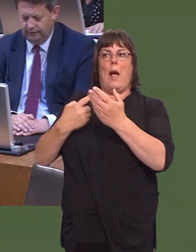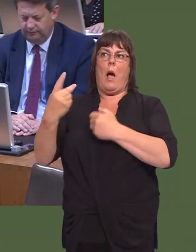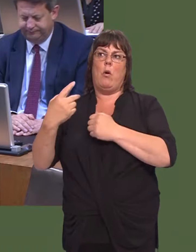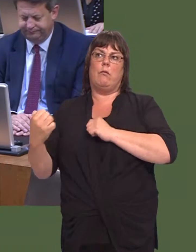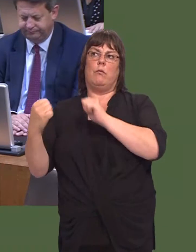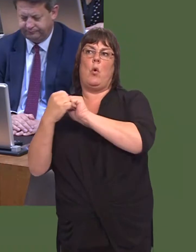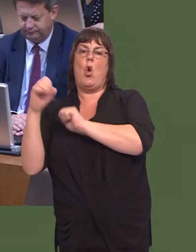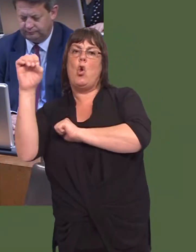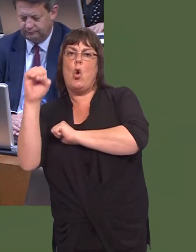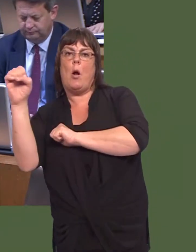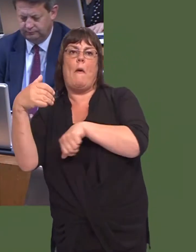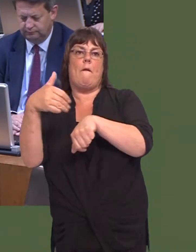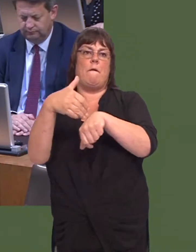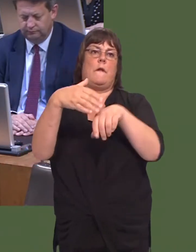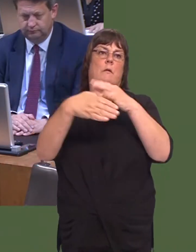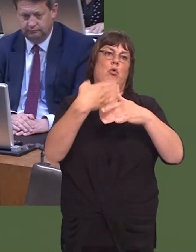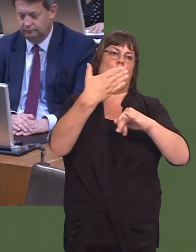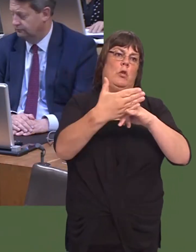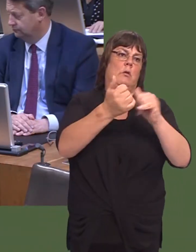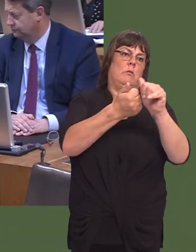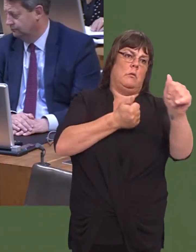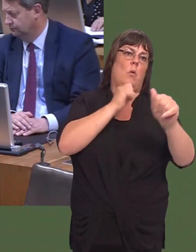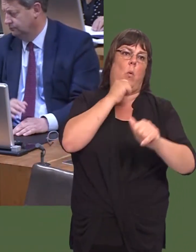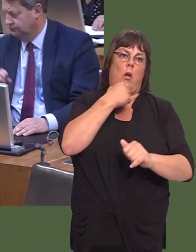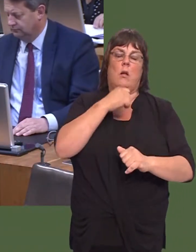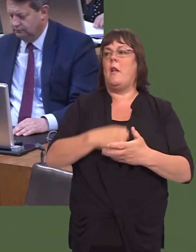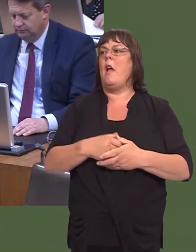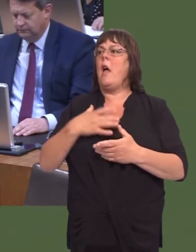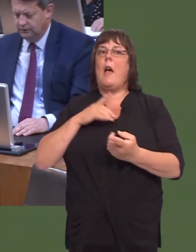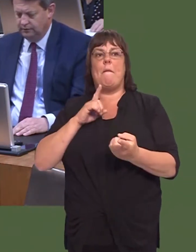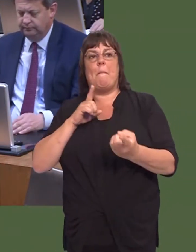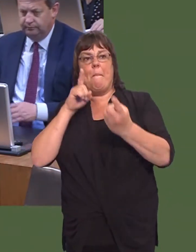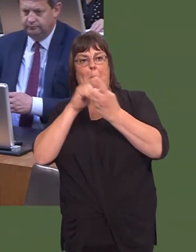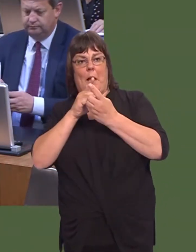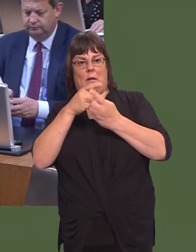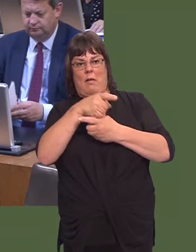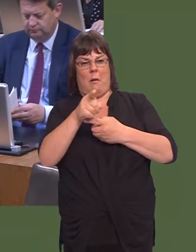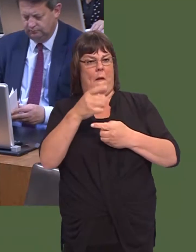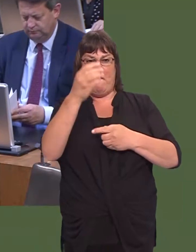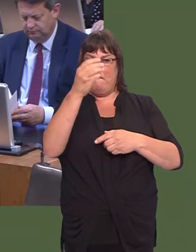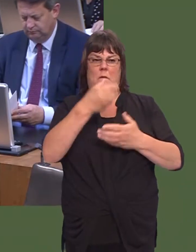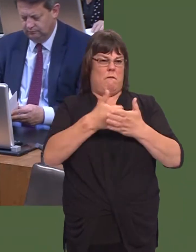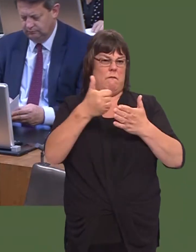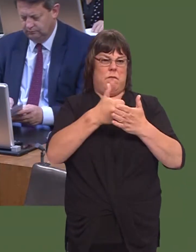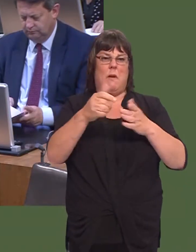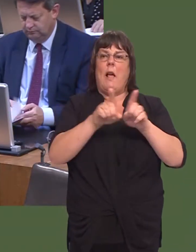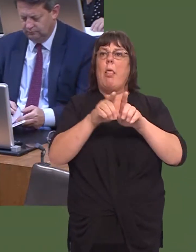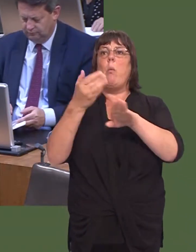But we are working very closely with the company. Iíve met, in my capacity as an Assembly Member, several times with them and with the works